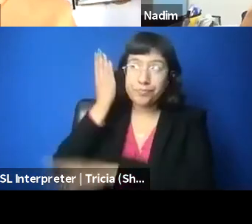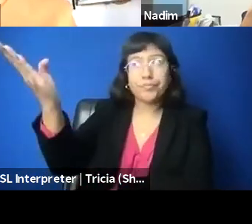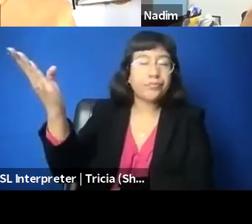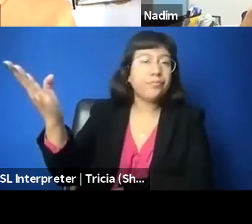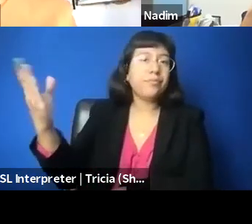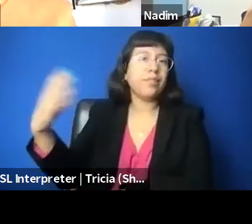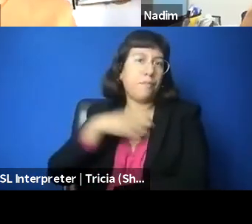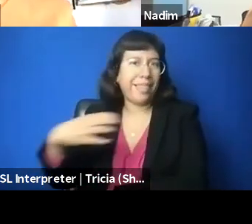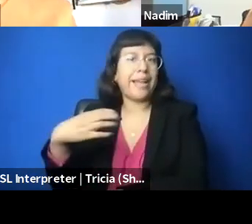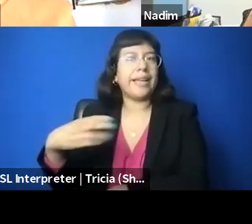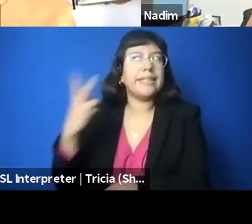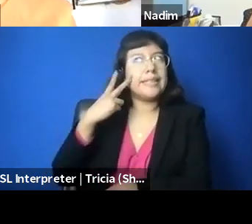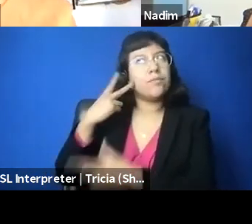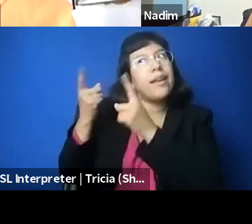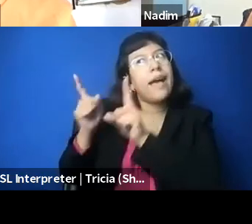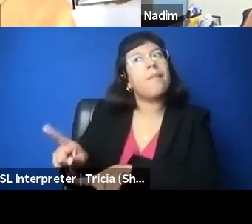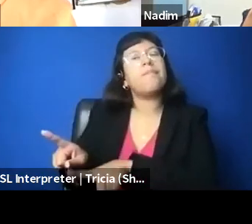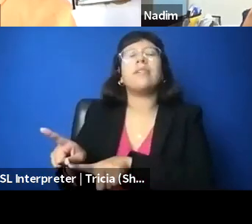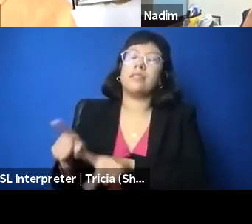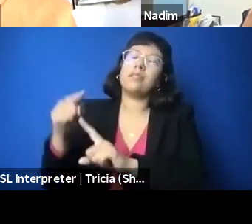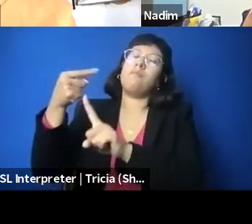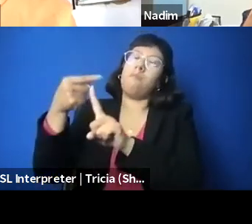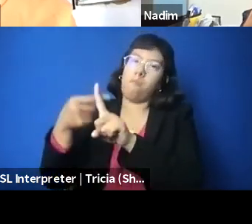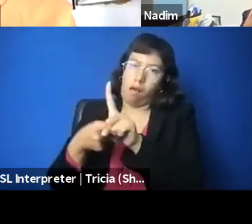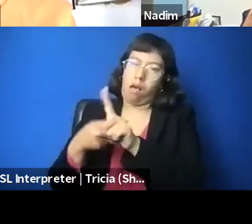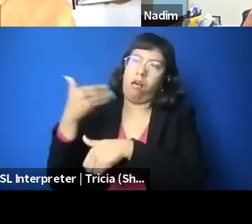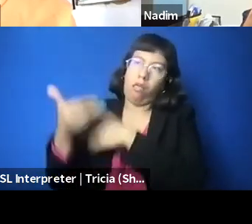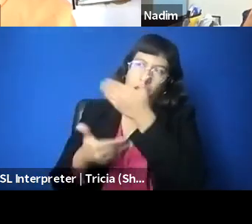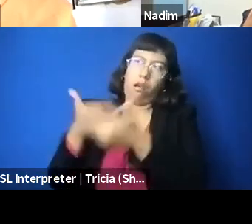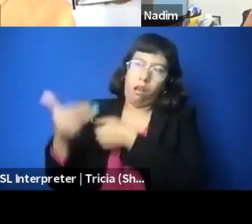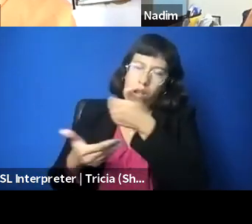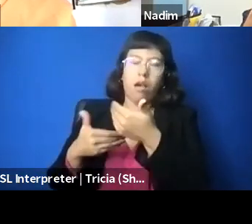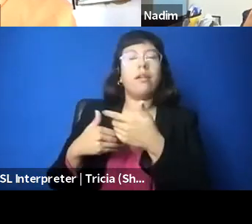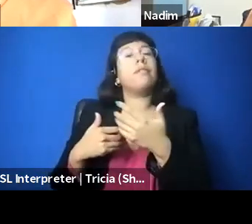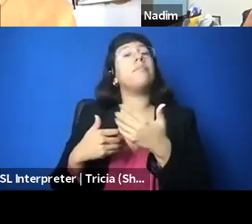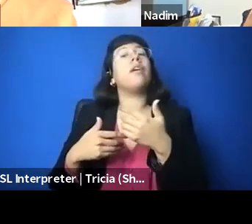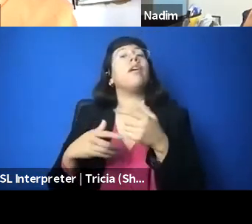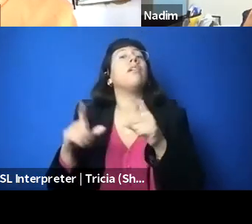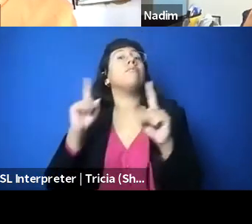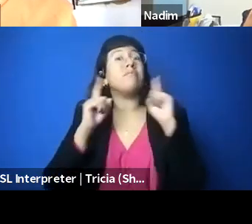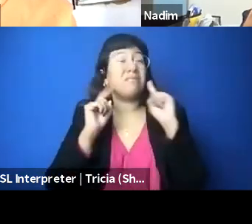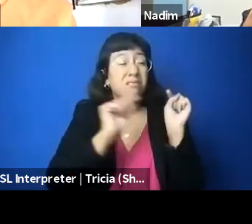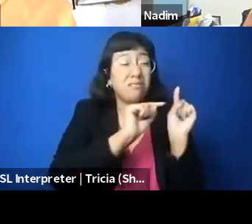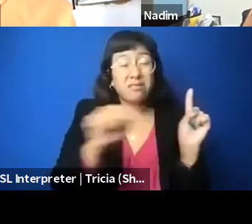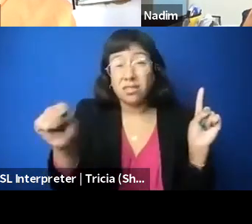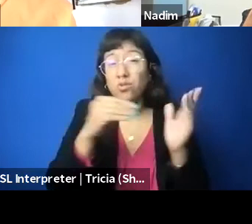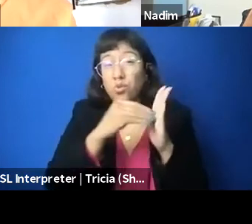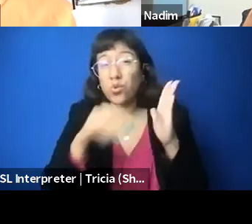It takes a few, it takes a months long process, but you know what we're hearing more of from students, we're hearing, you know, this is a free speech issue